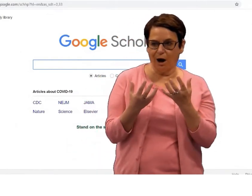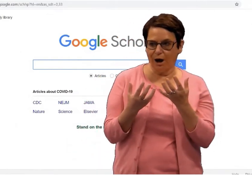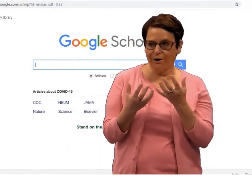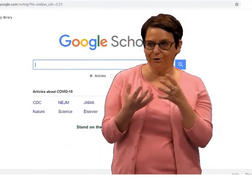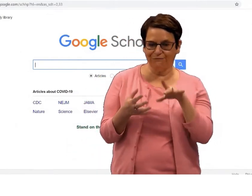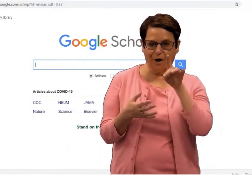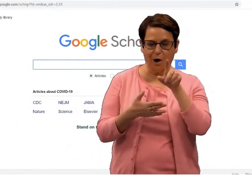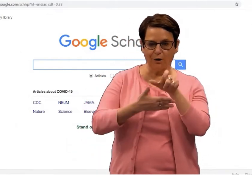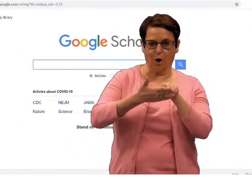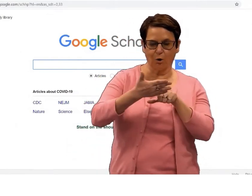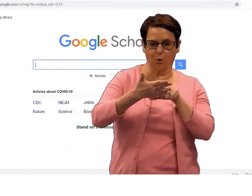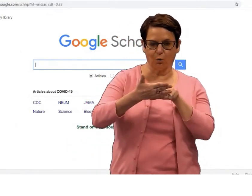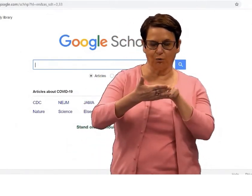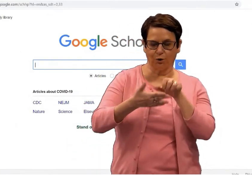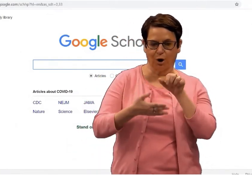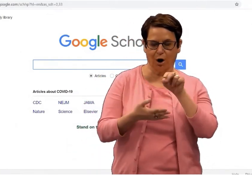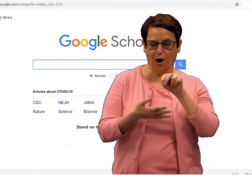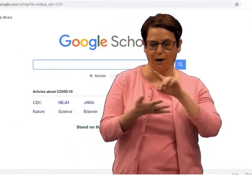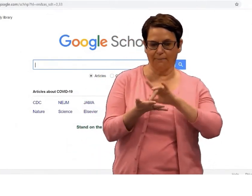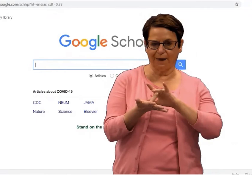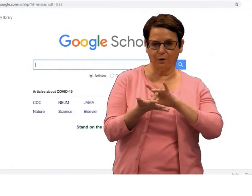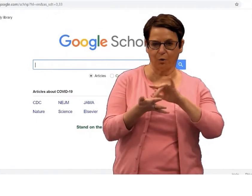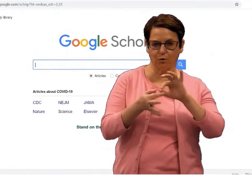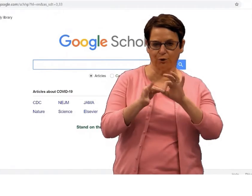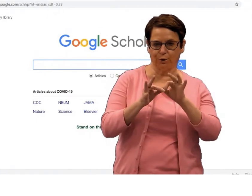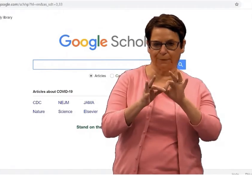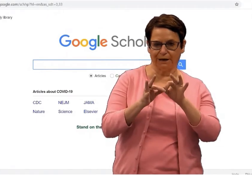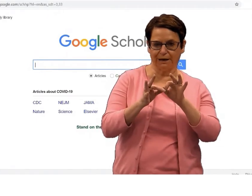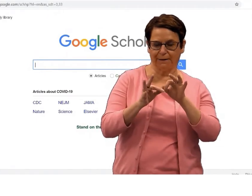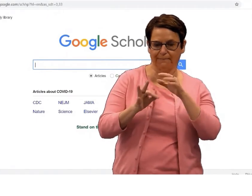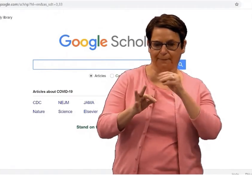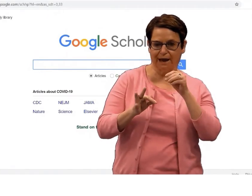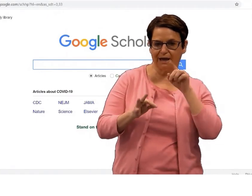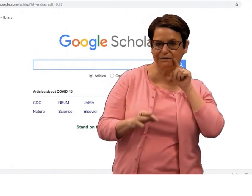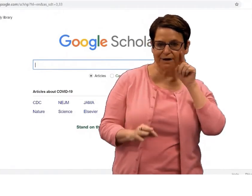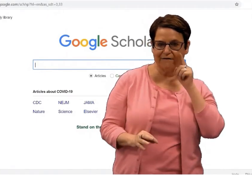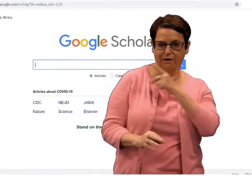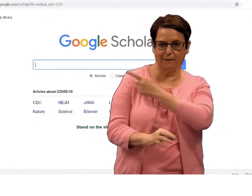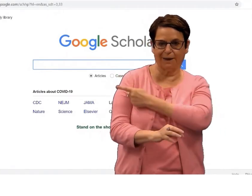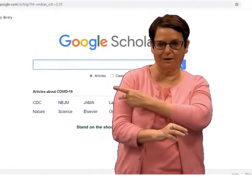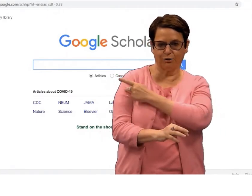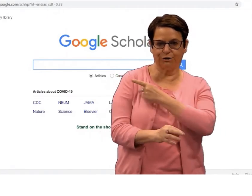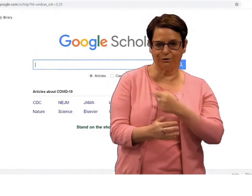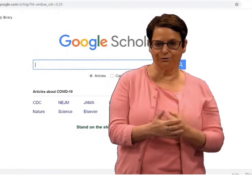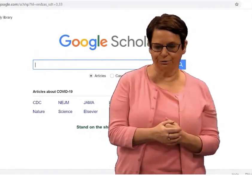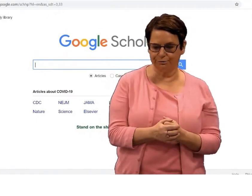Suppose I want to find articles on medical interpreting and deaf patients.